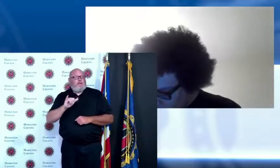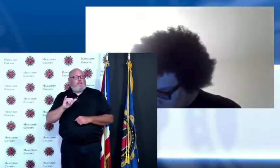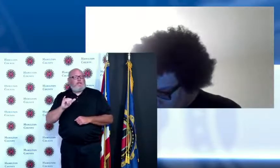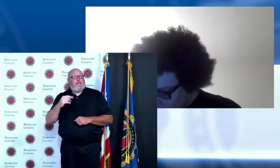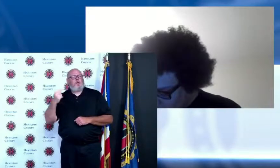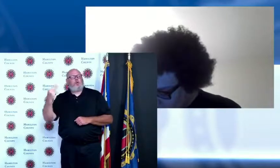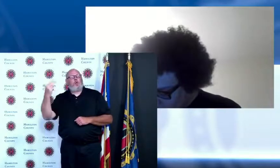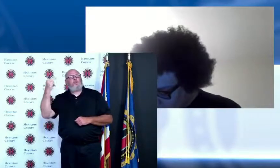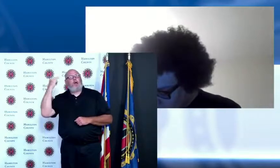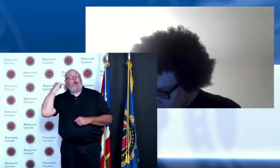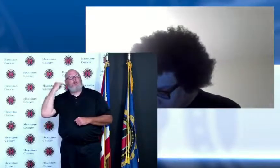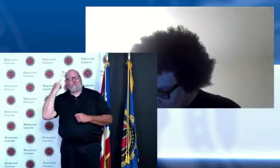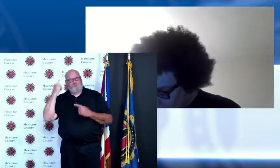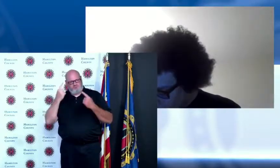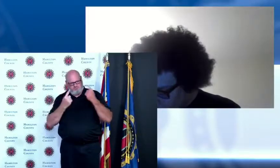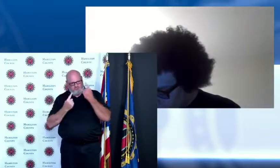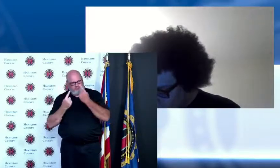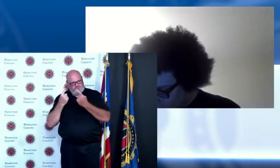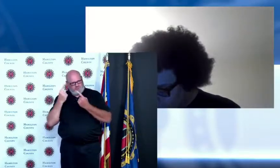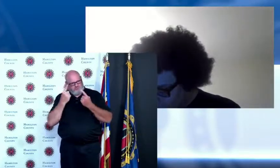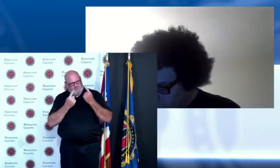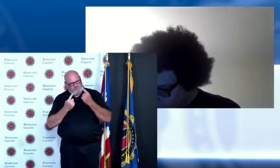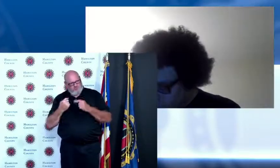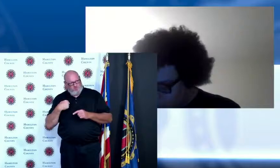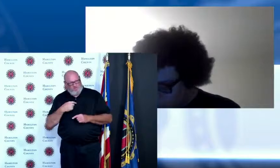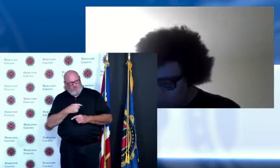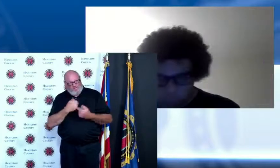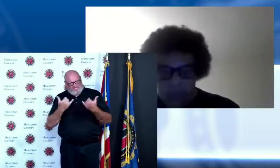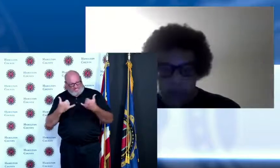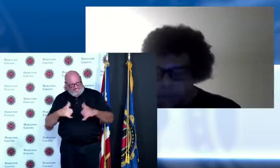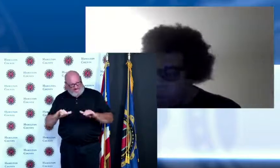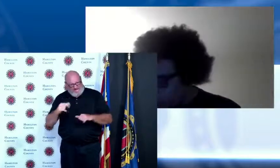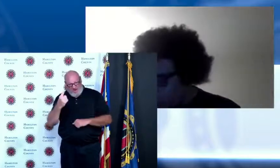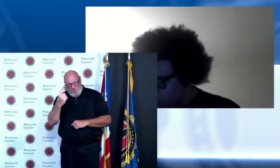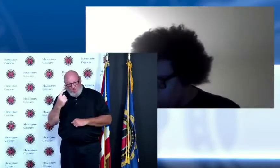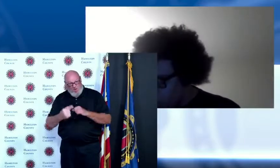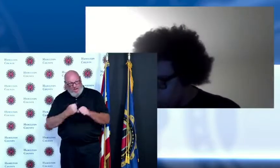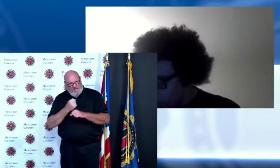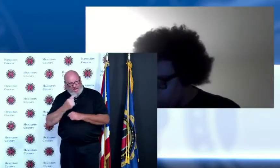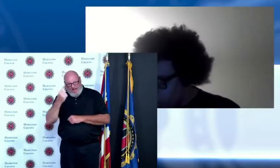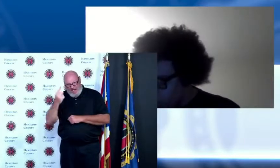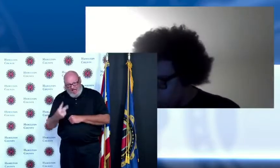be standing here still talking about Covid-19. we just didn't know what we were in for but